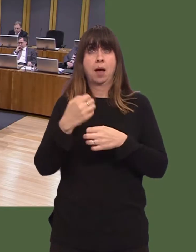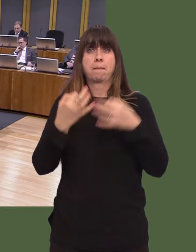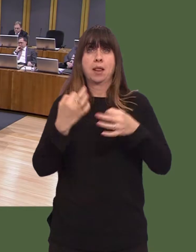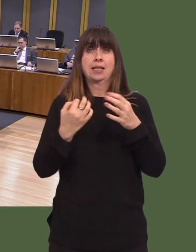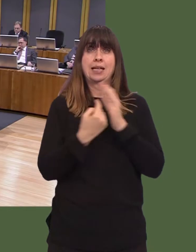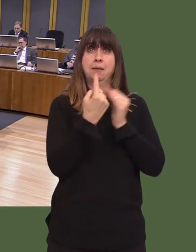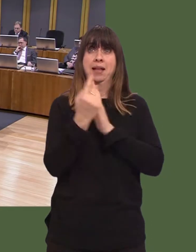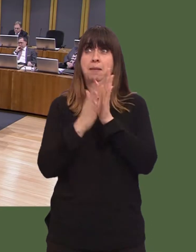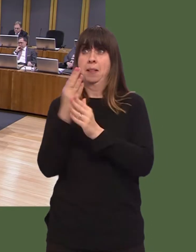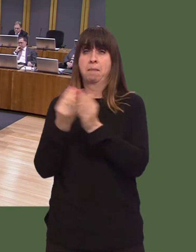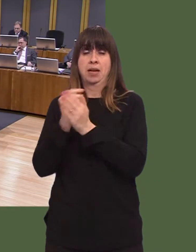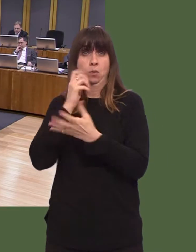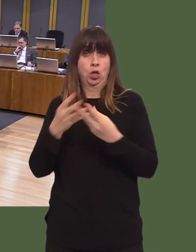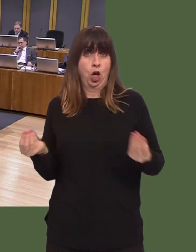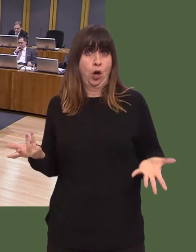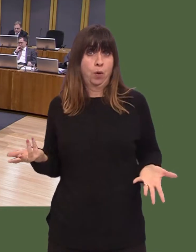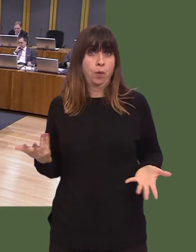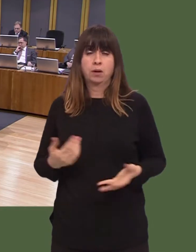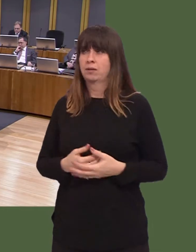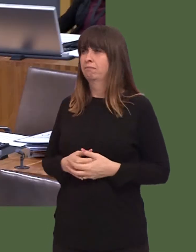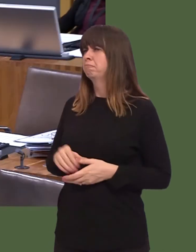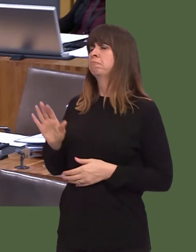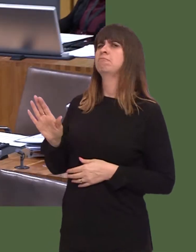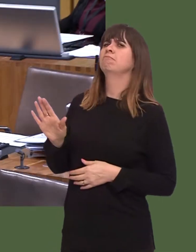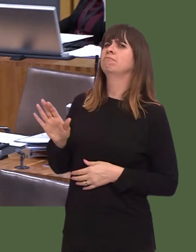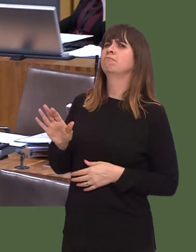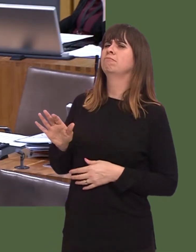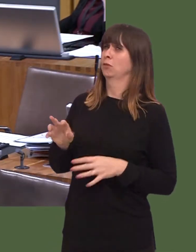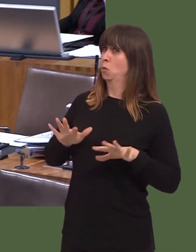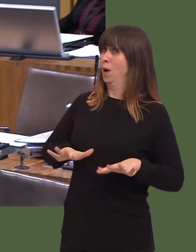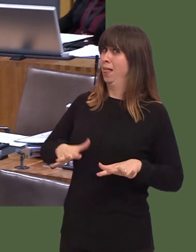Carwyn Jones: Well, it is not my view that independence is in Walesís interests.